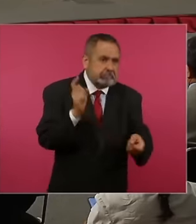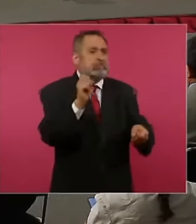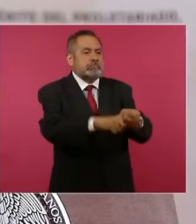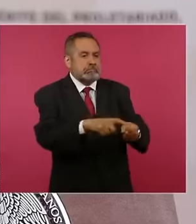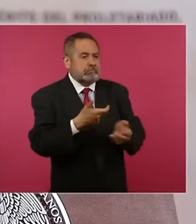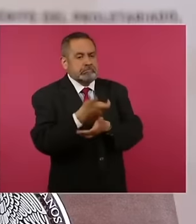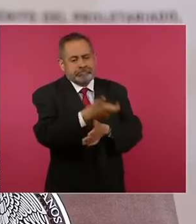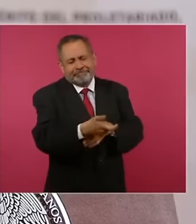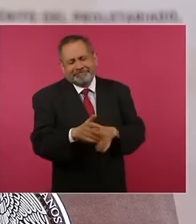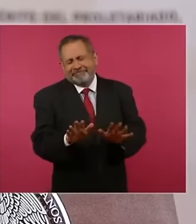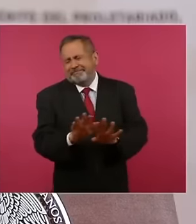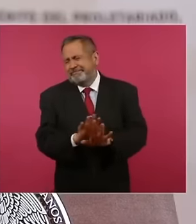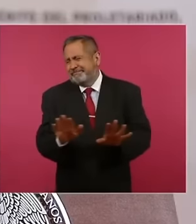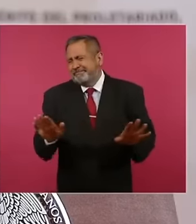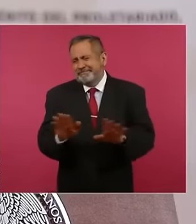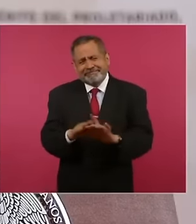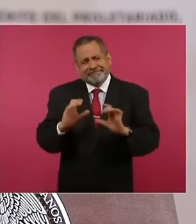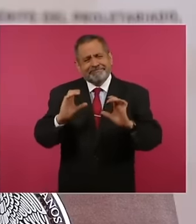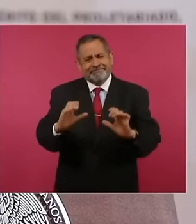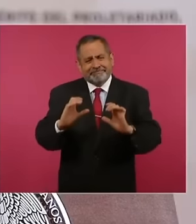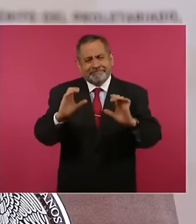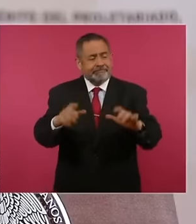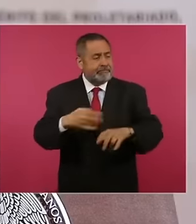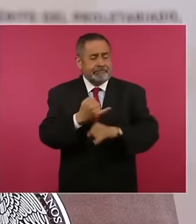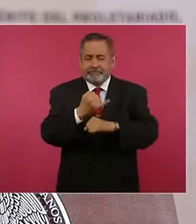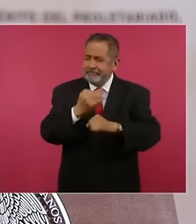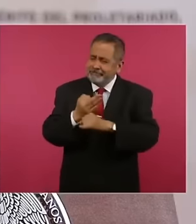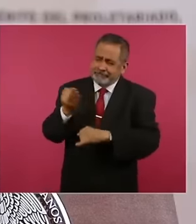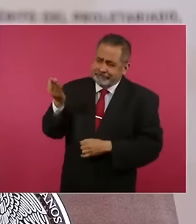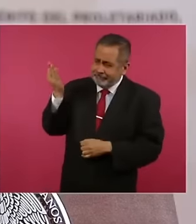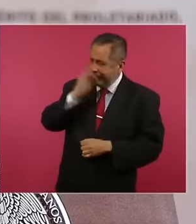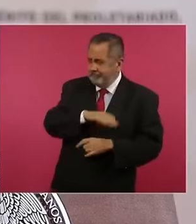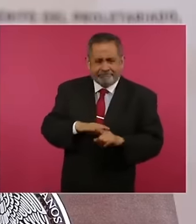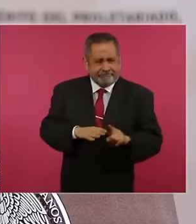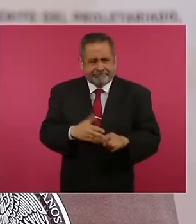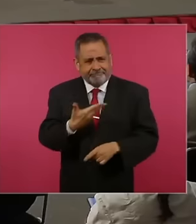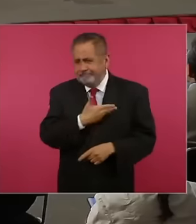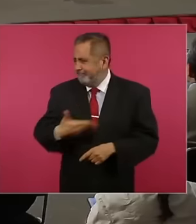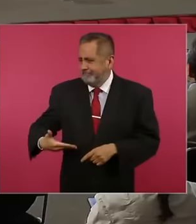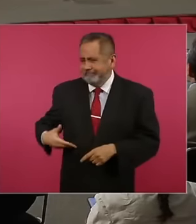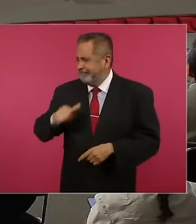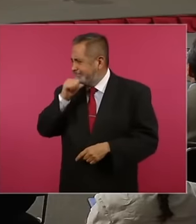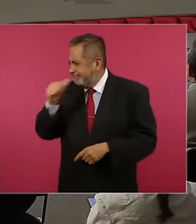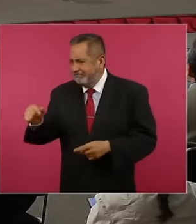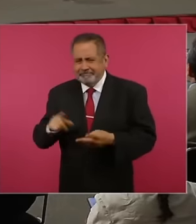the internet, specifically on social networks, neither by President López Obrador nor any